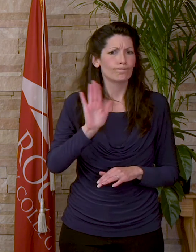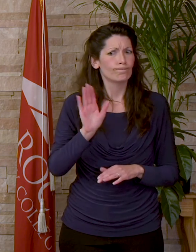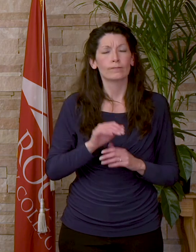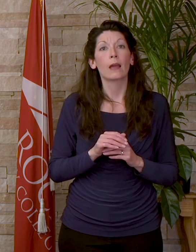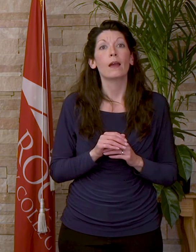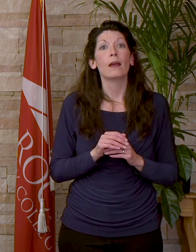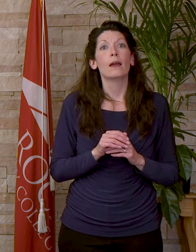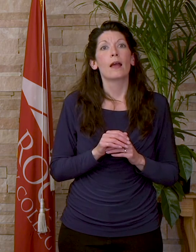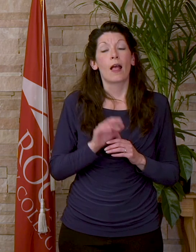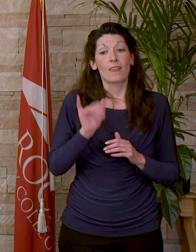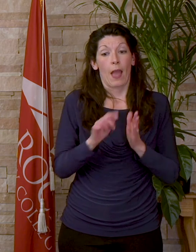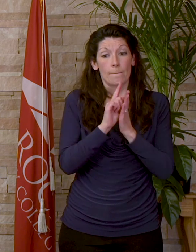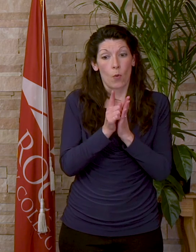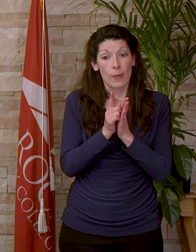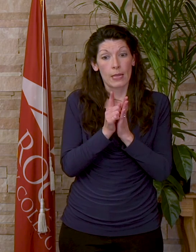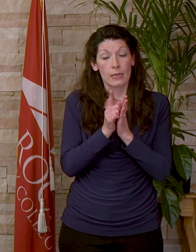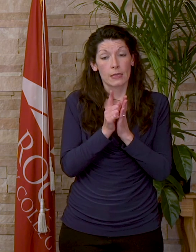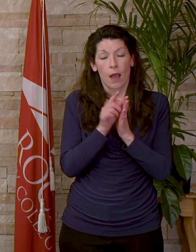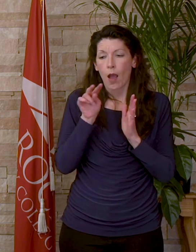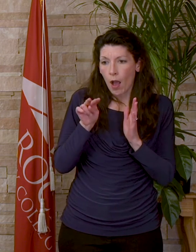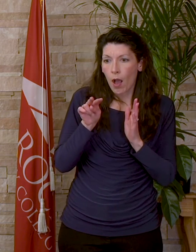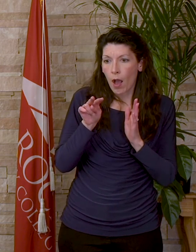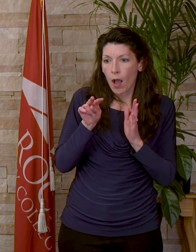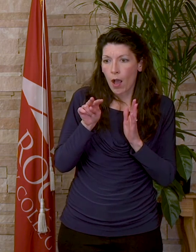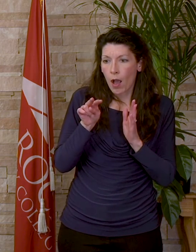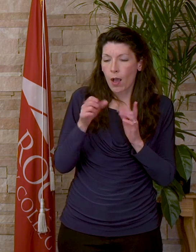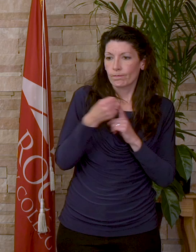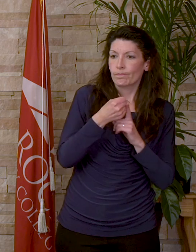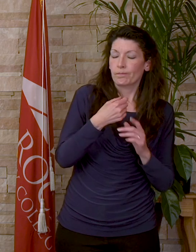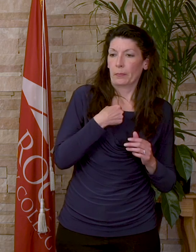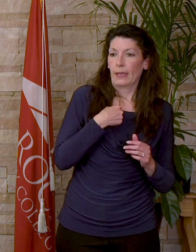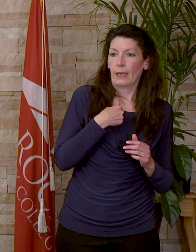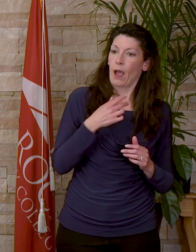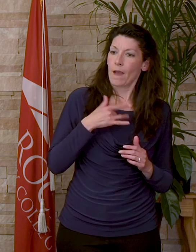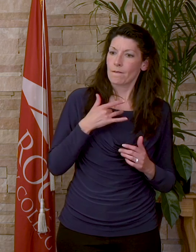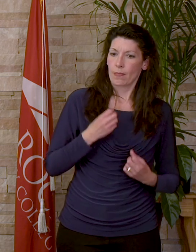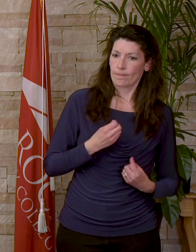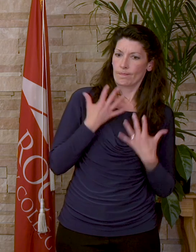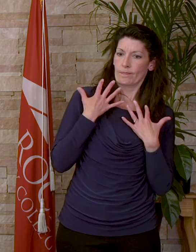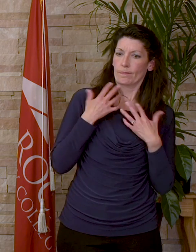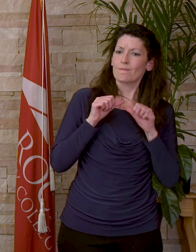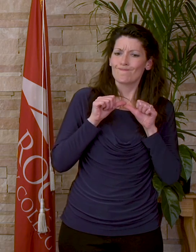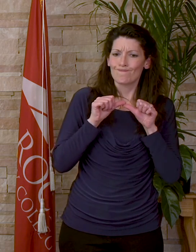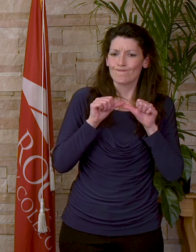Since that moment, that came out of nowhere, I felt inspired to press on despite my fears.